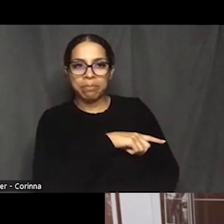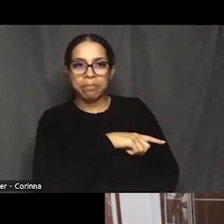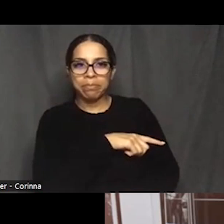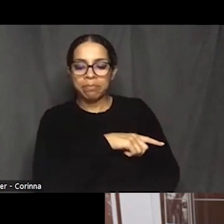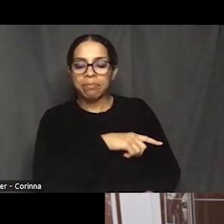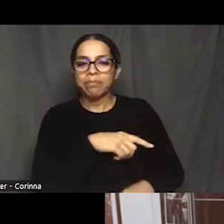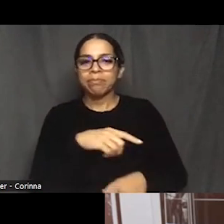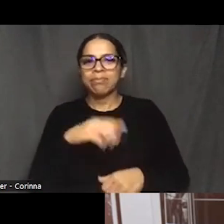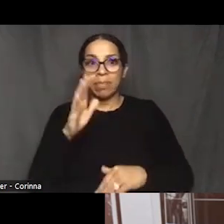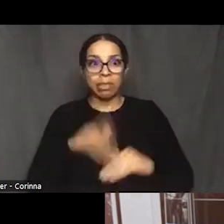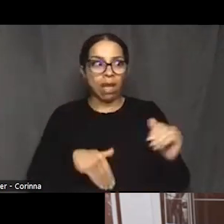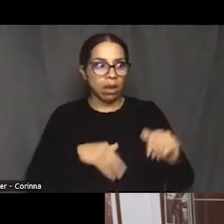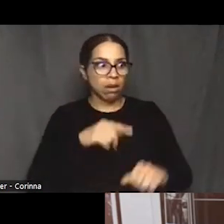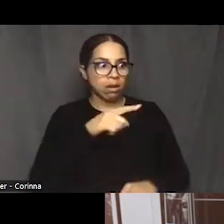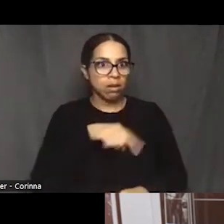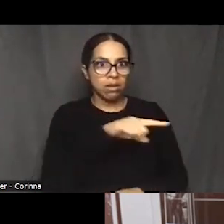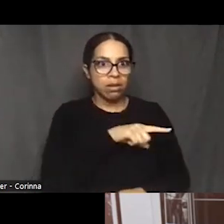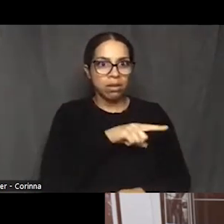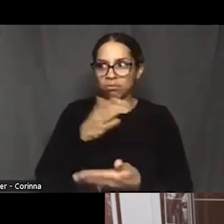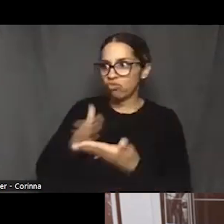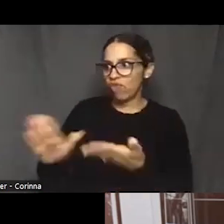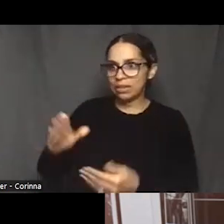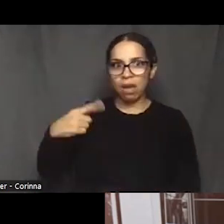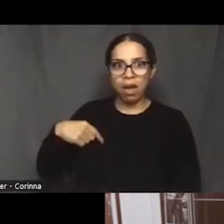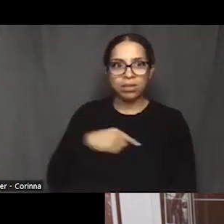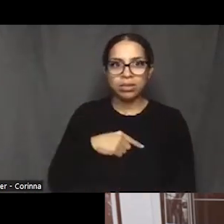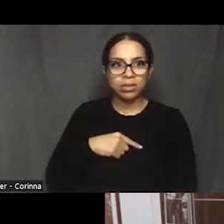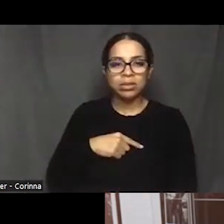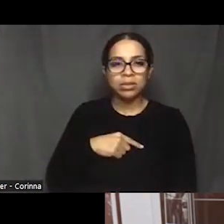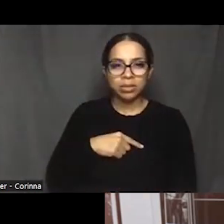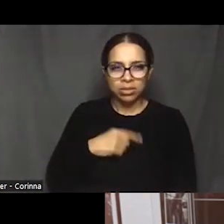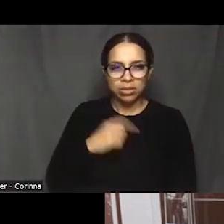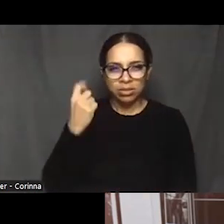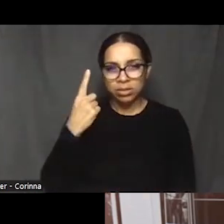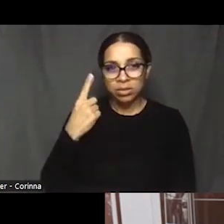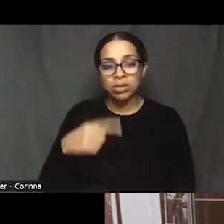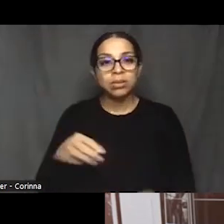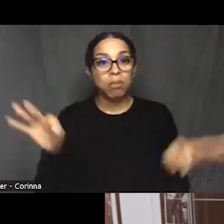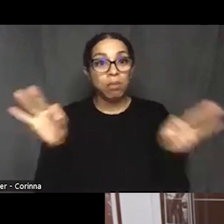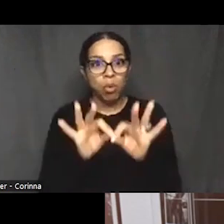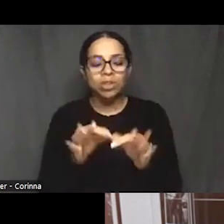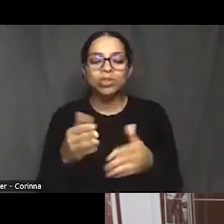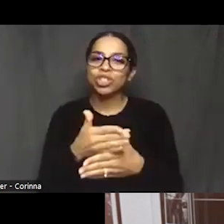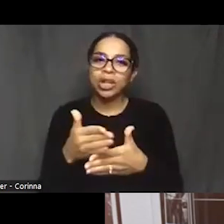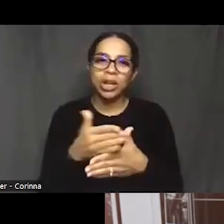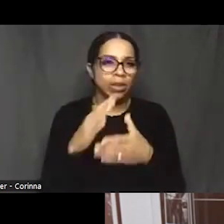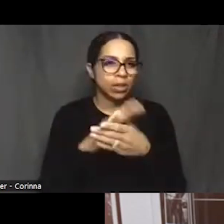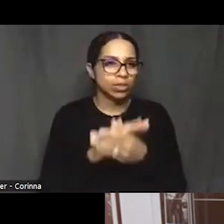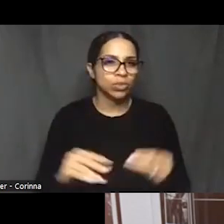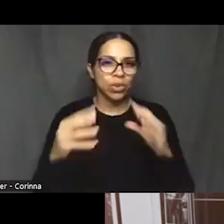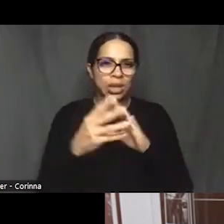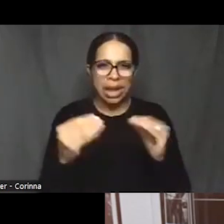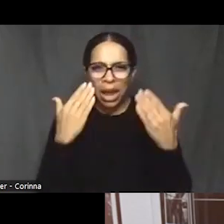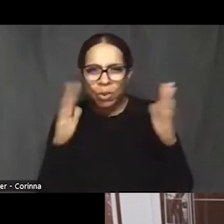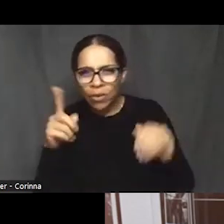And so I think that it's important to tell these stories. I don't know if people remember we did a similar story like this